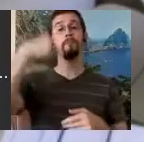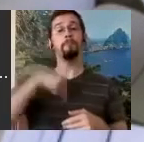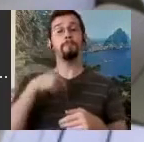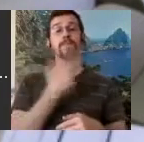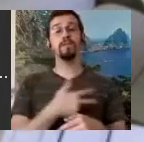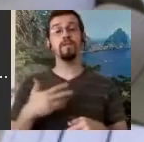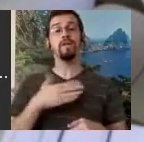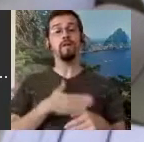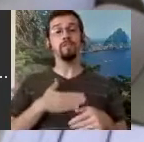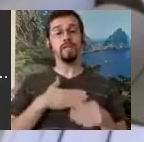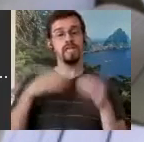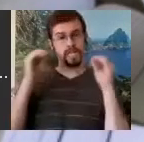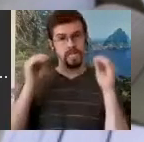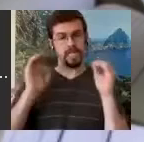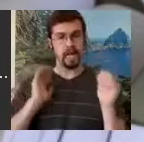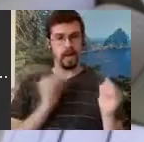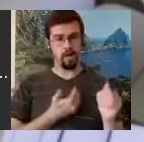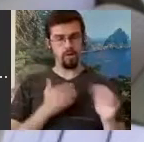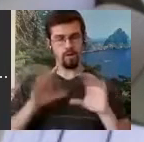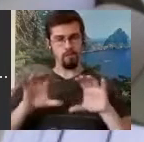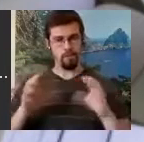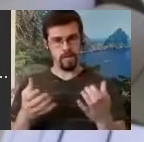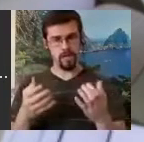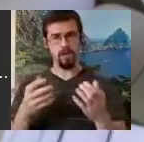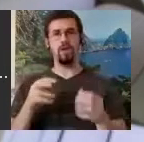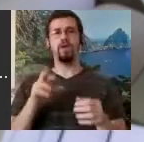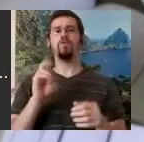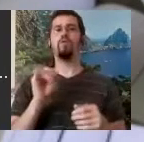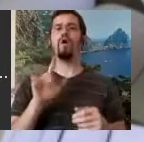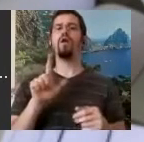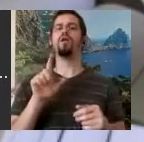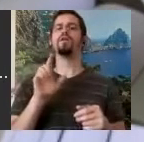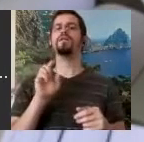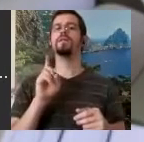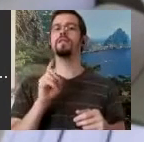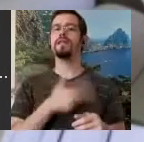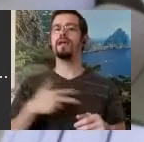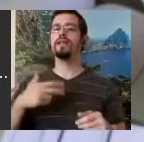company the Royal Danish Ballet how to read and write dance. So I